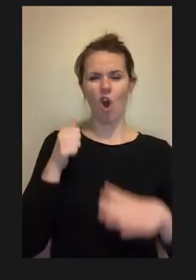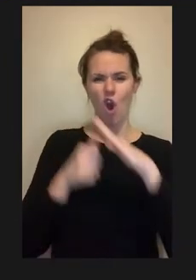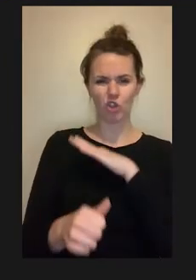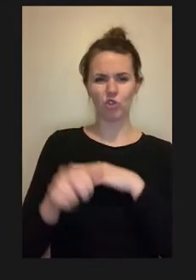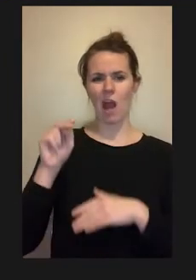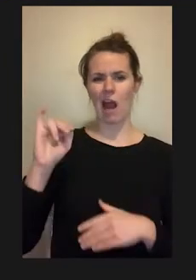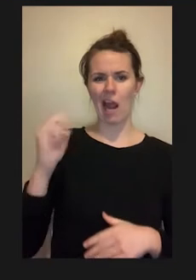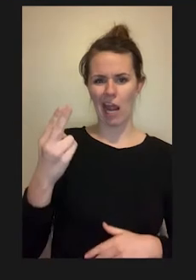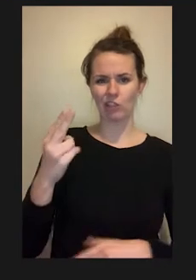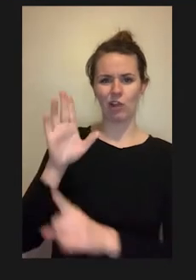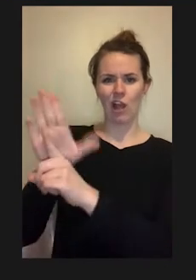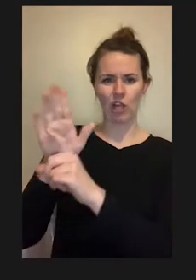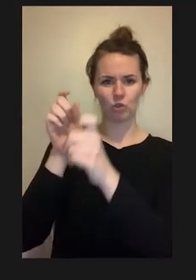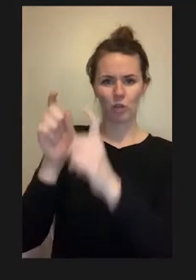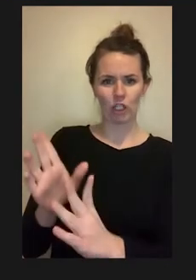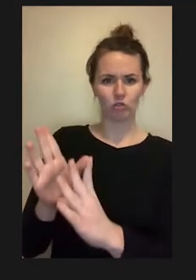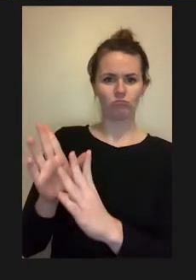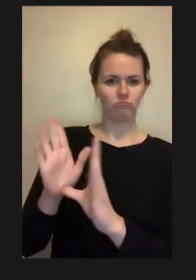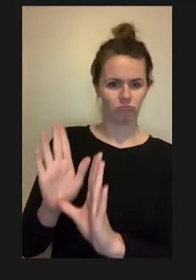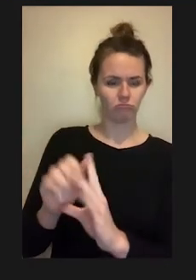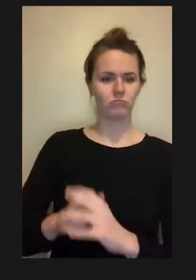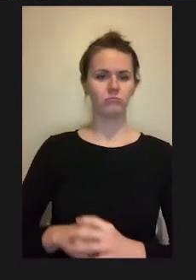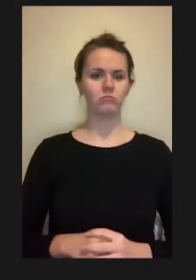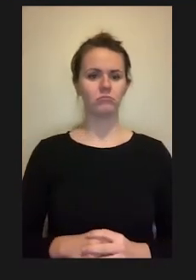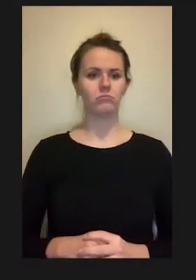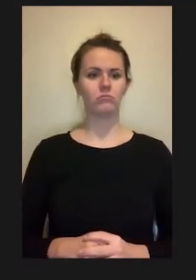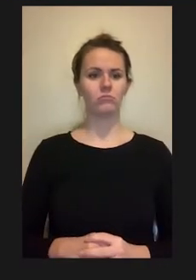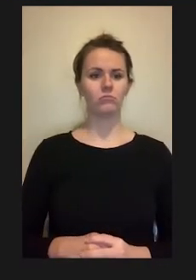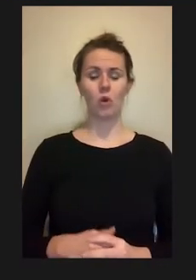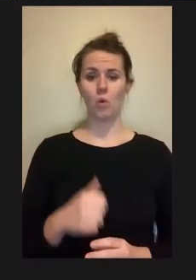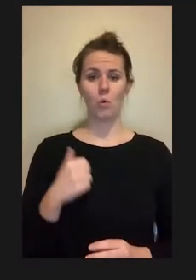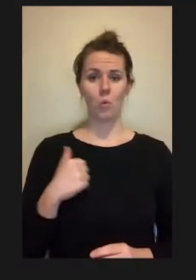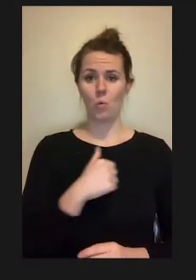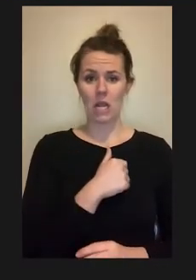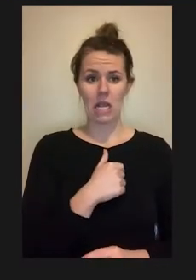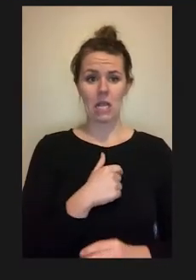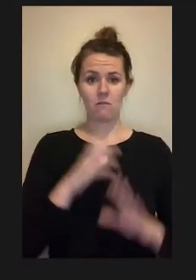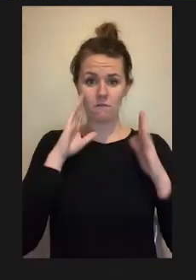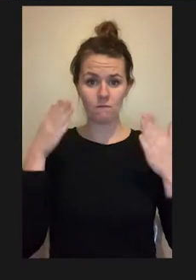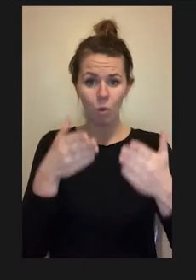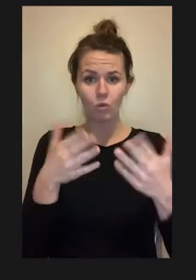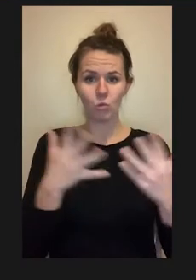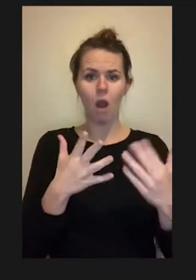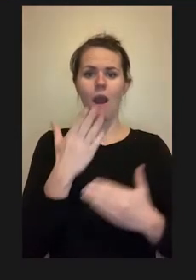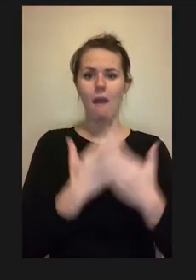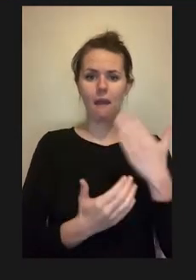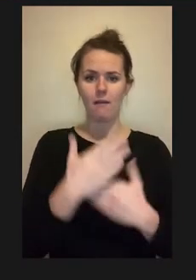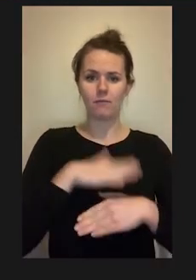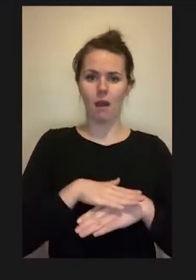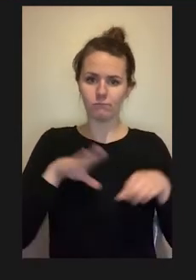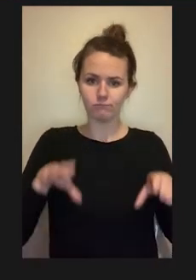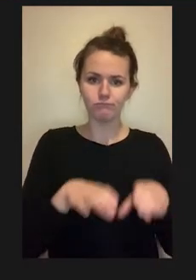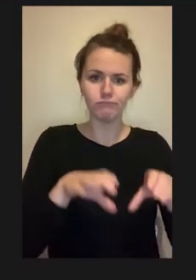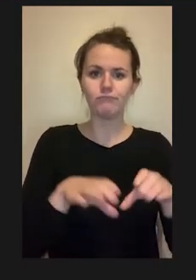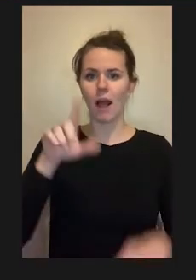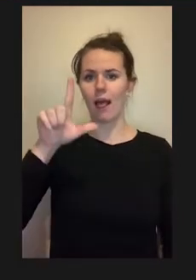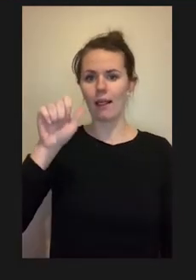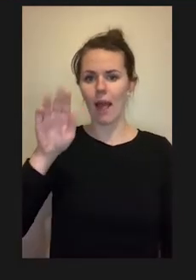or hands-on lab activities, which we found to be a major barrier to the